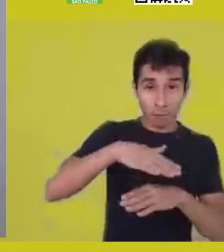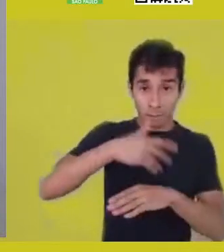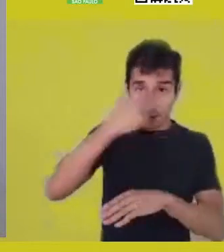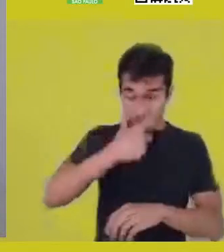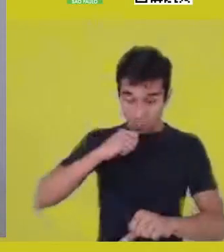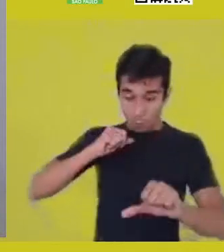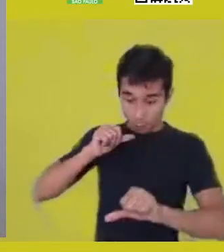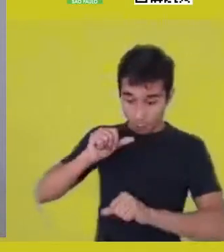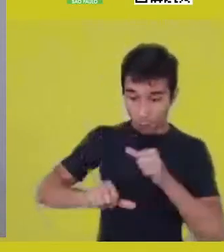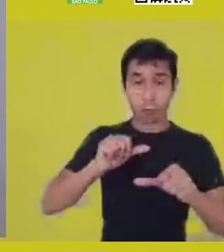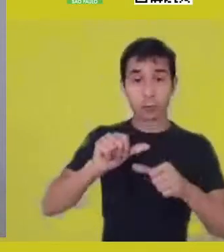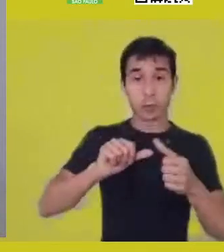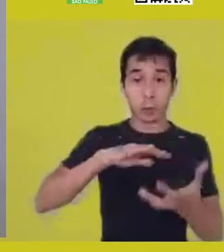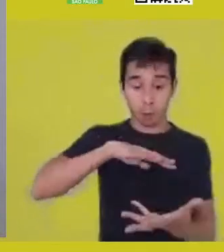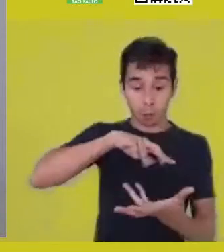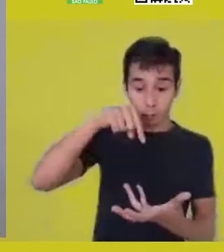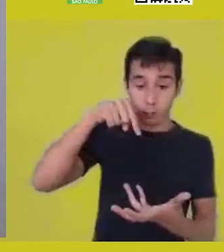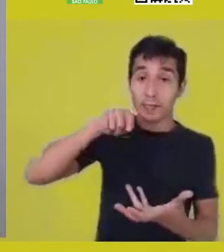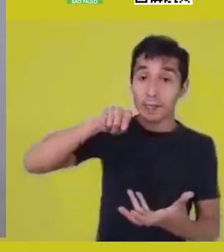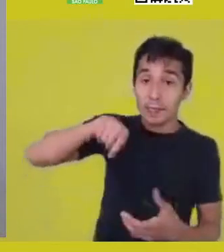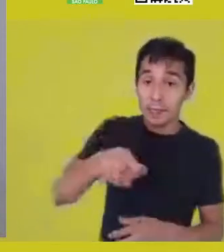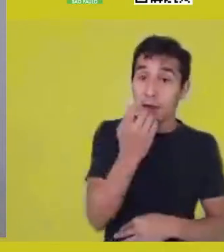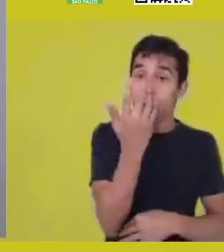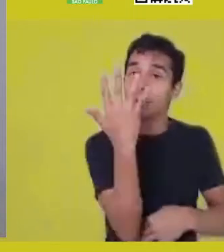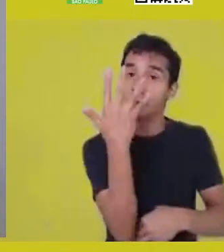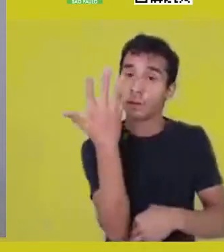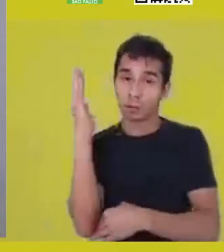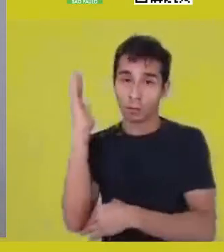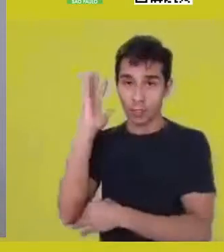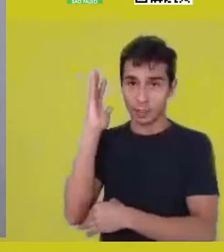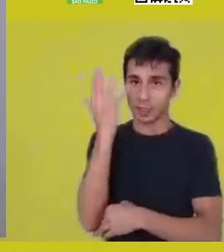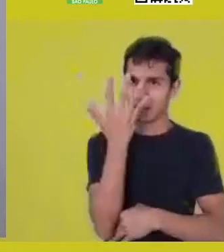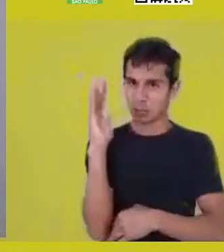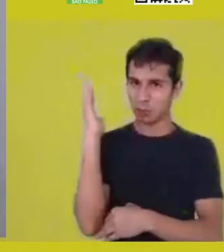doesn’t separate the idea of nature from the idea of culture,